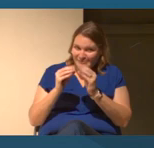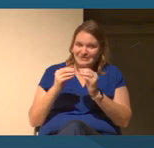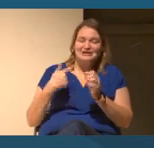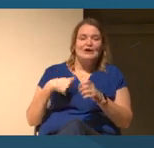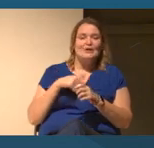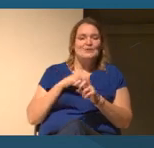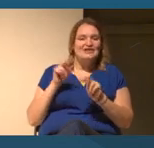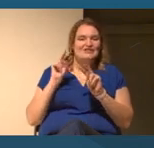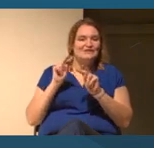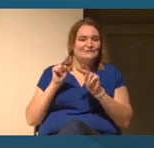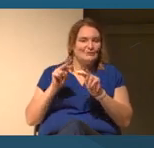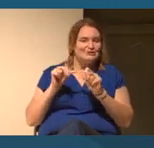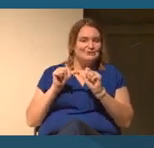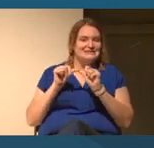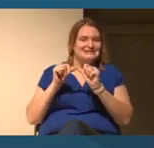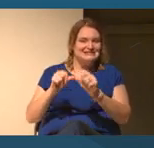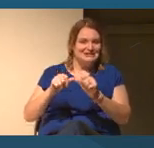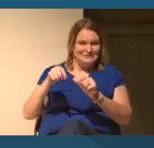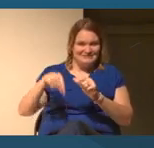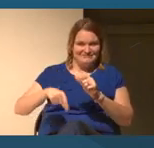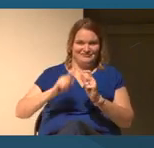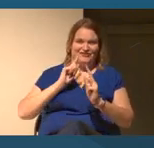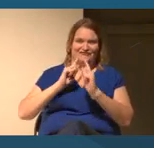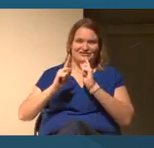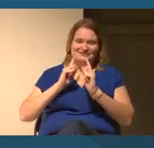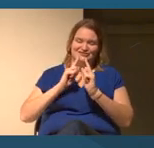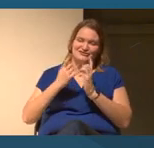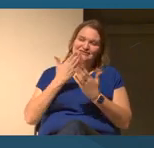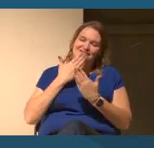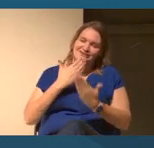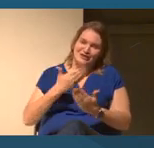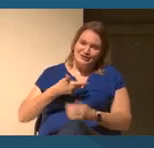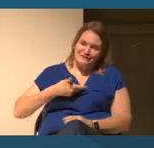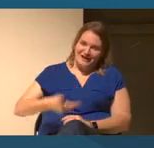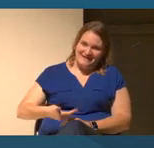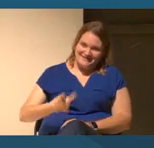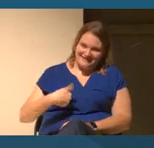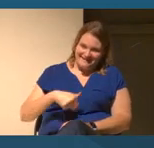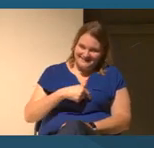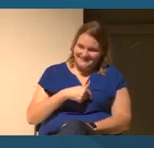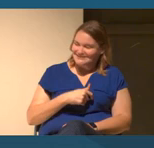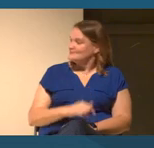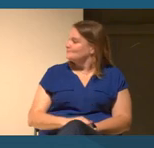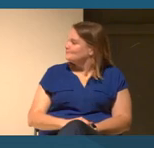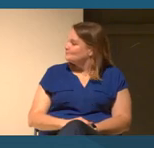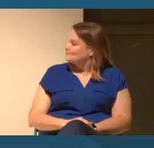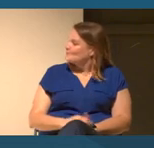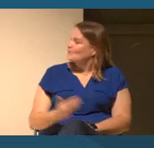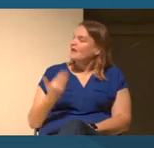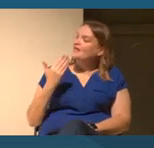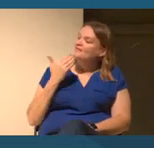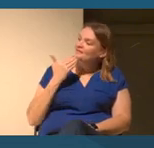Thank you, Shannel. And, you know, thank you so much for your support.